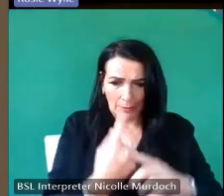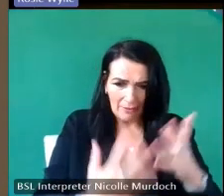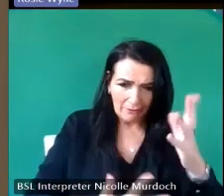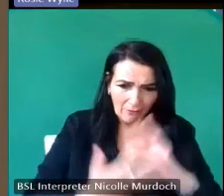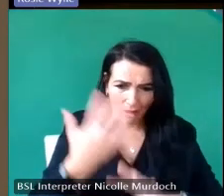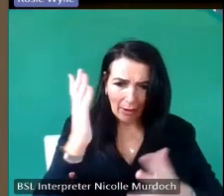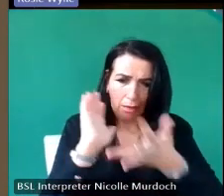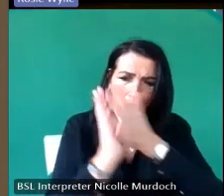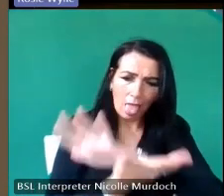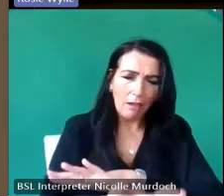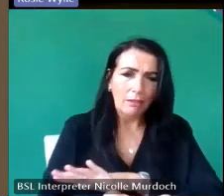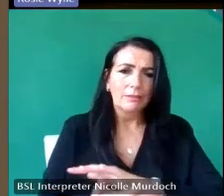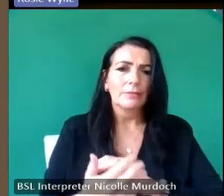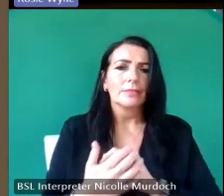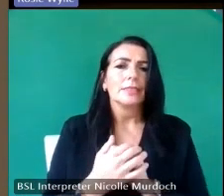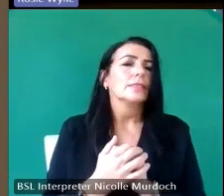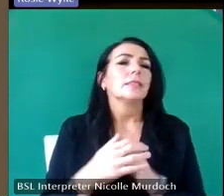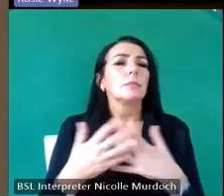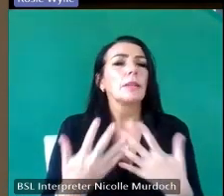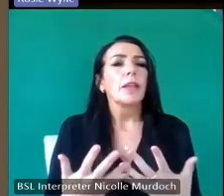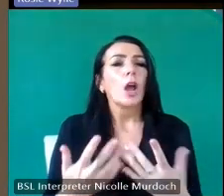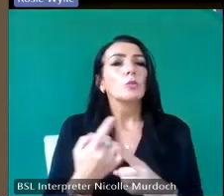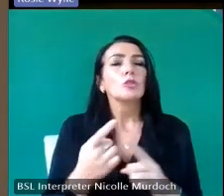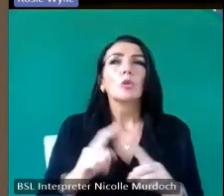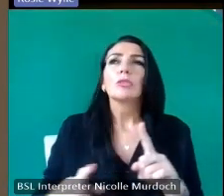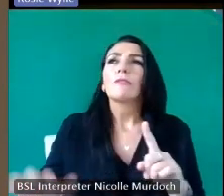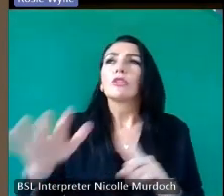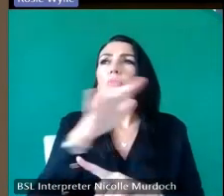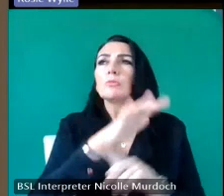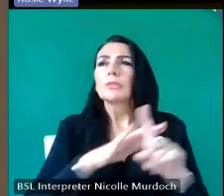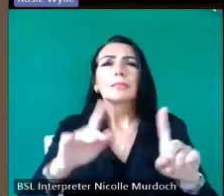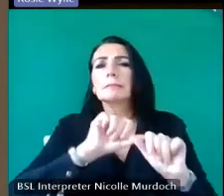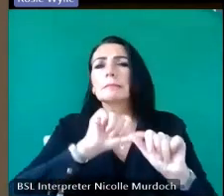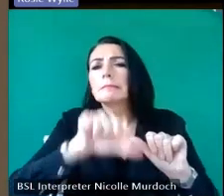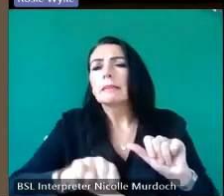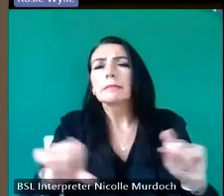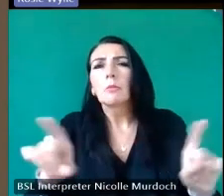we're talking to communities about the next stage for their lives but part of what we're doing this